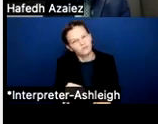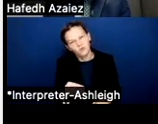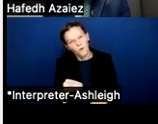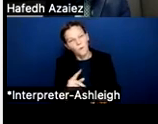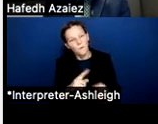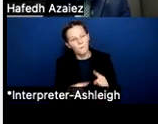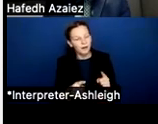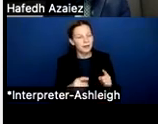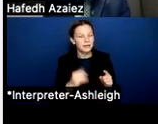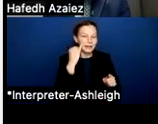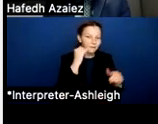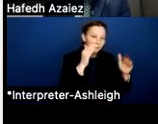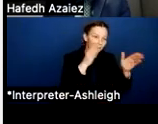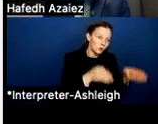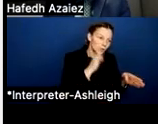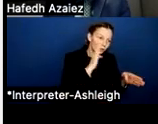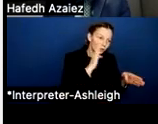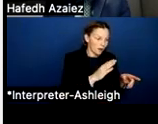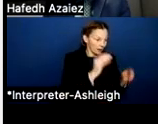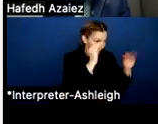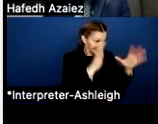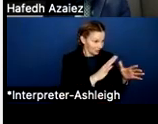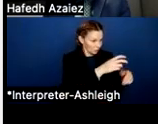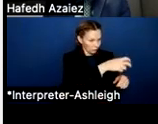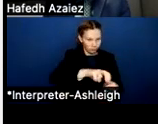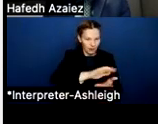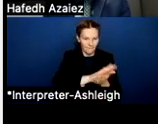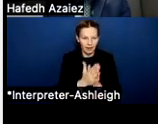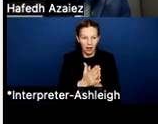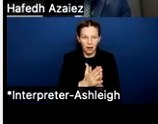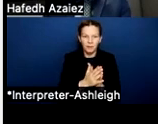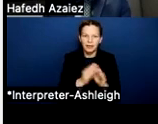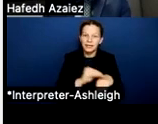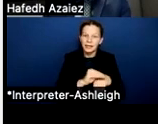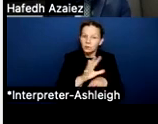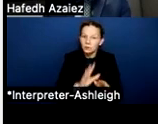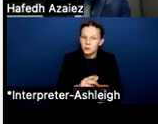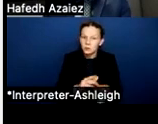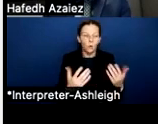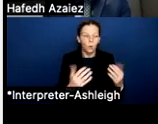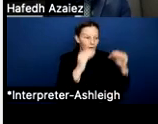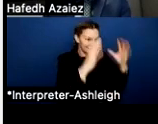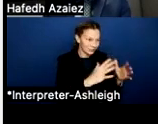from a teacher to a counselor position, or a teacher to an assistant principal position, et cetera. That's what those adjustments are.